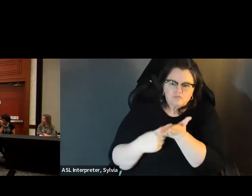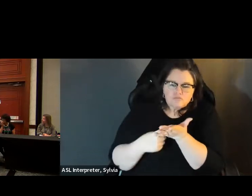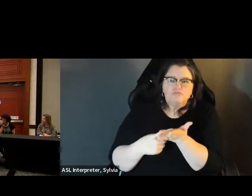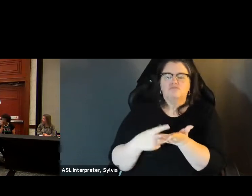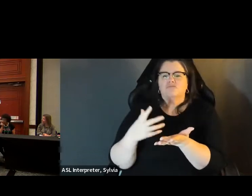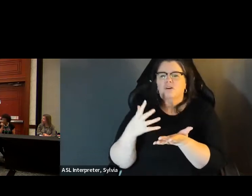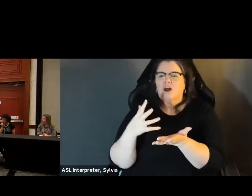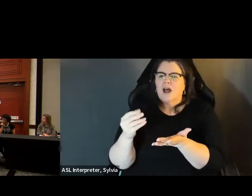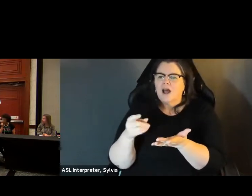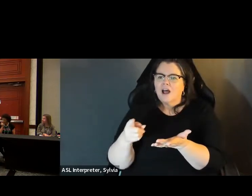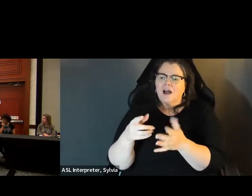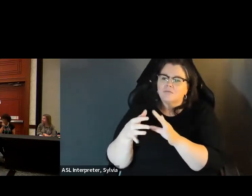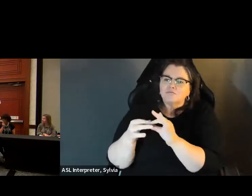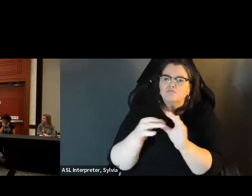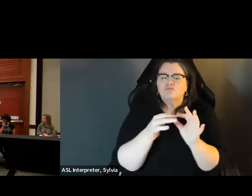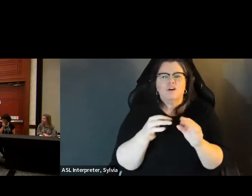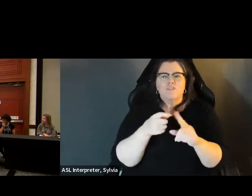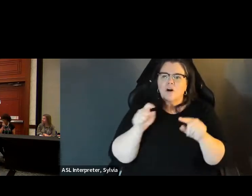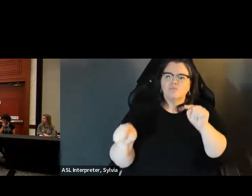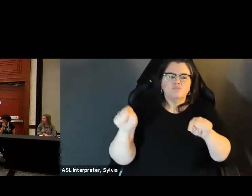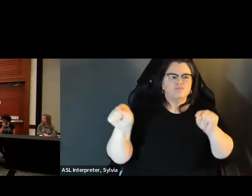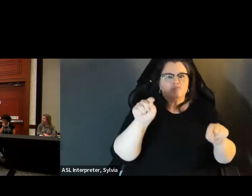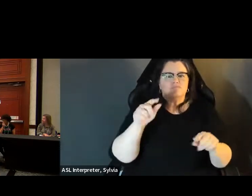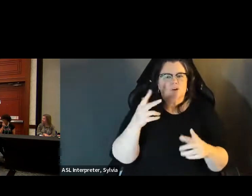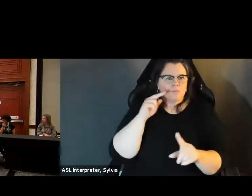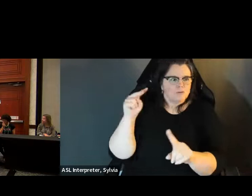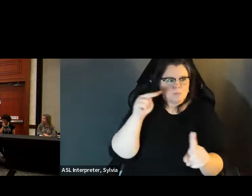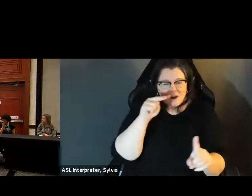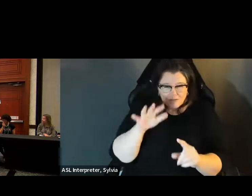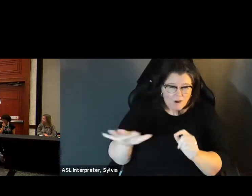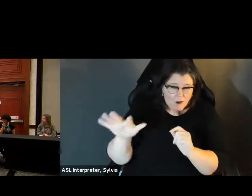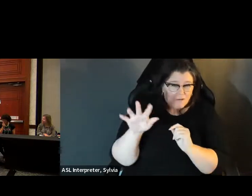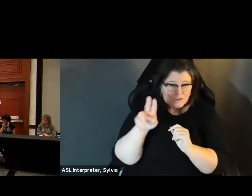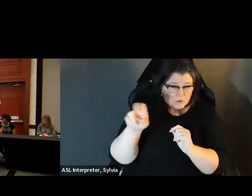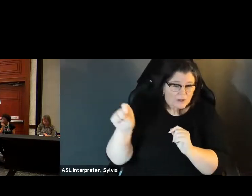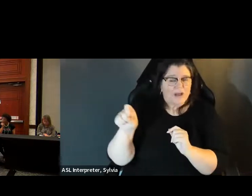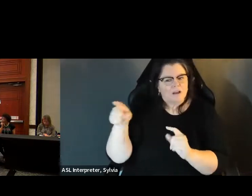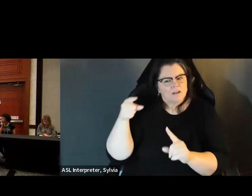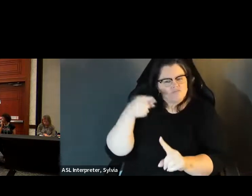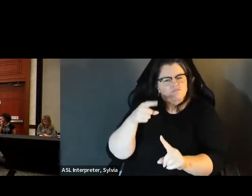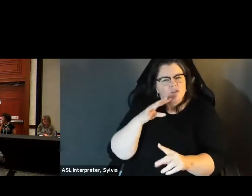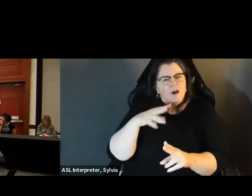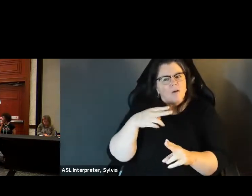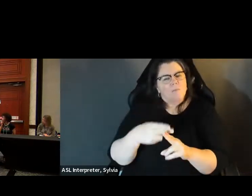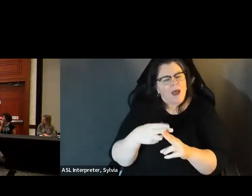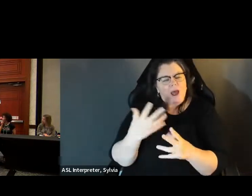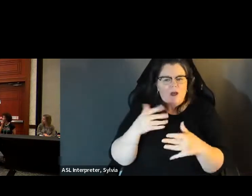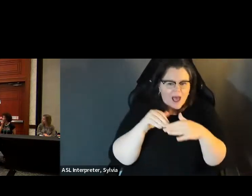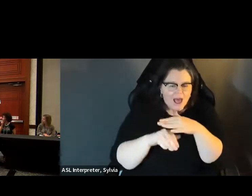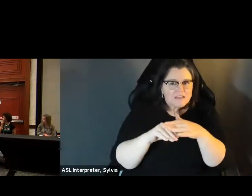A five-part series. Addressing the problems with voting for people, with disabilities and some solutions that everyone should know out protection and advocacy agencies in 15 States, including disability rights florida work, together to create the vote for access series sharing expertise from around the country allowed the Rights Florida work together to create the vote for access